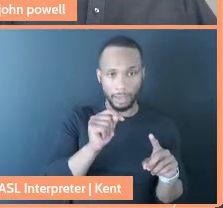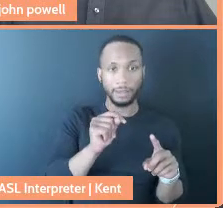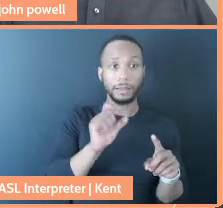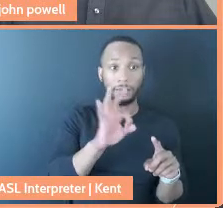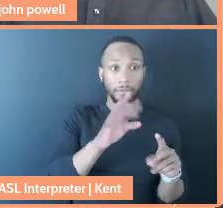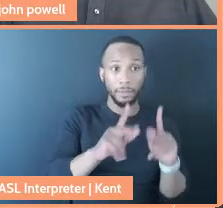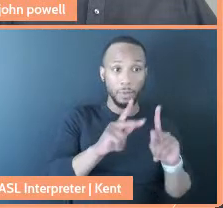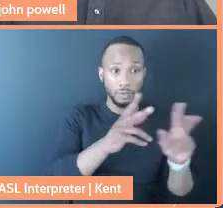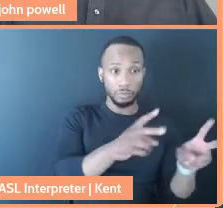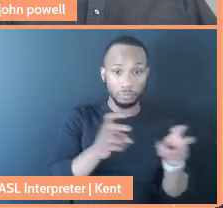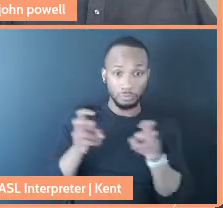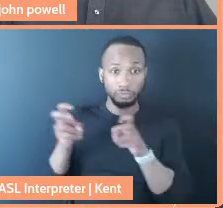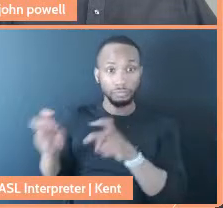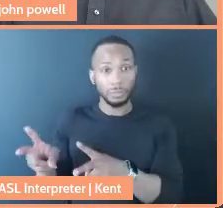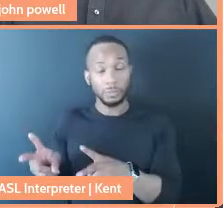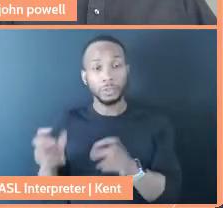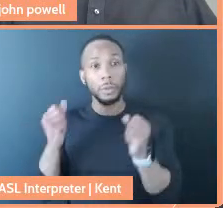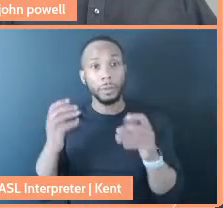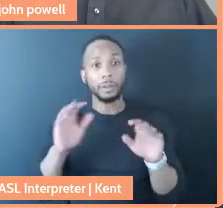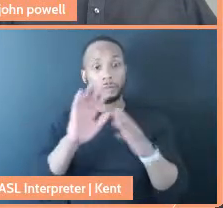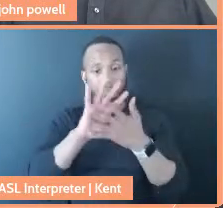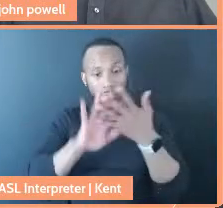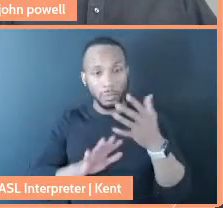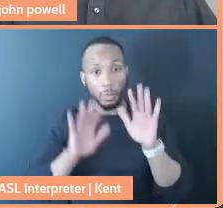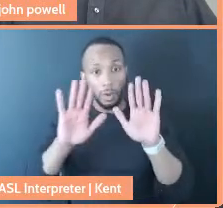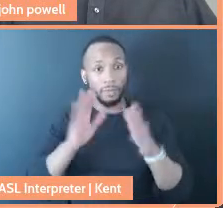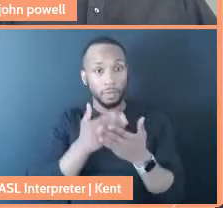there's some really wonderful things about the ways that care shapes those broader systems.